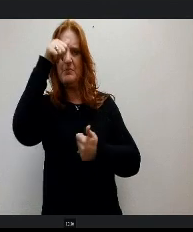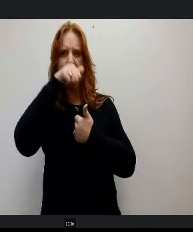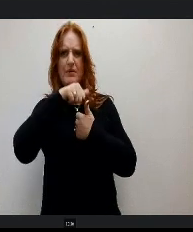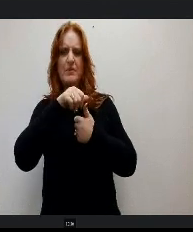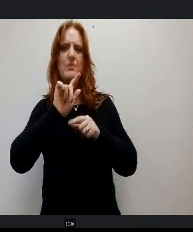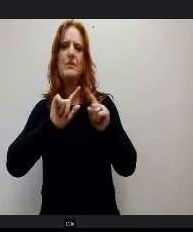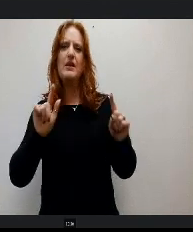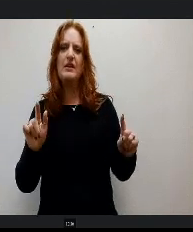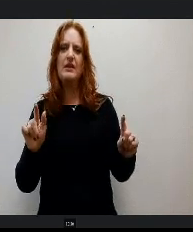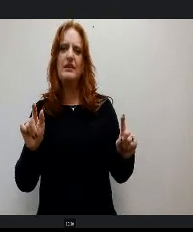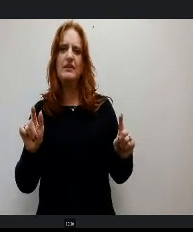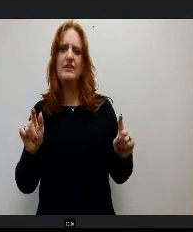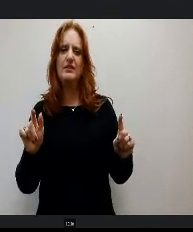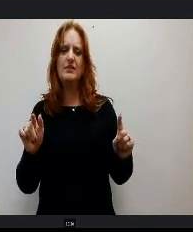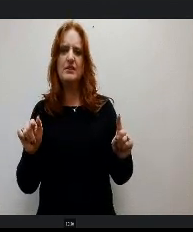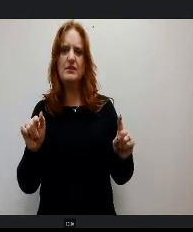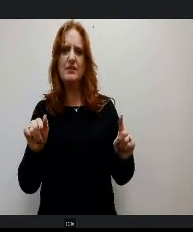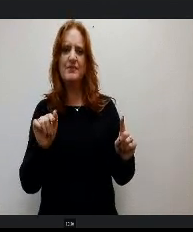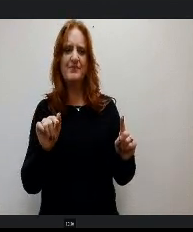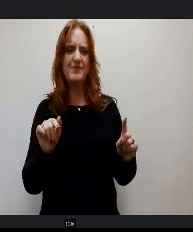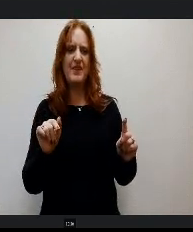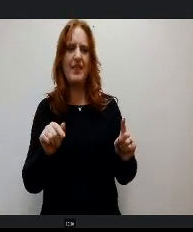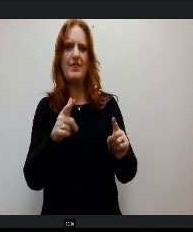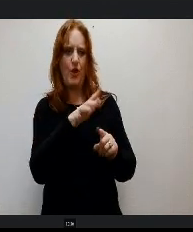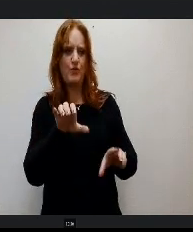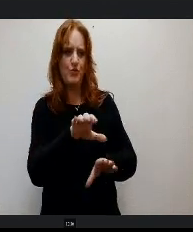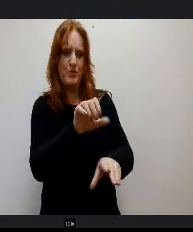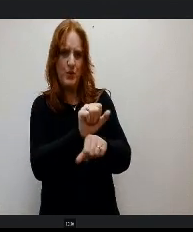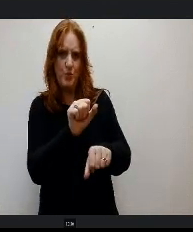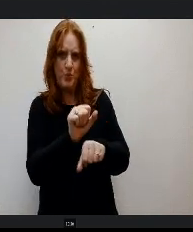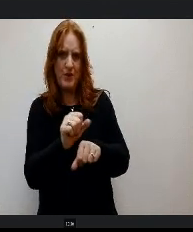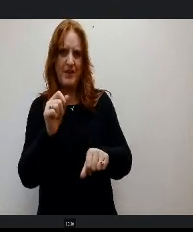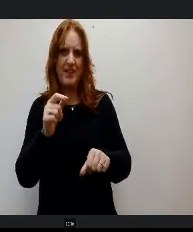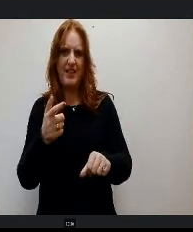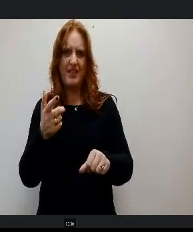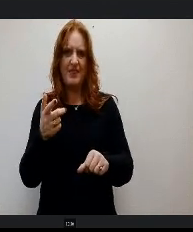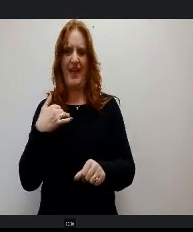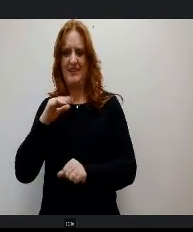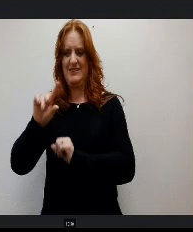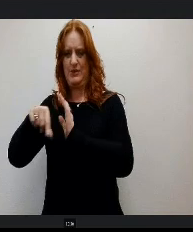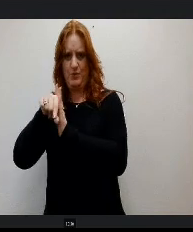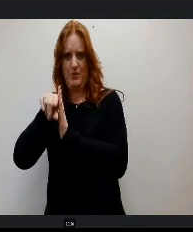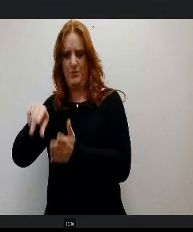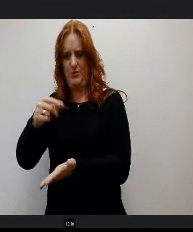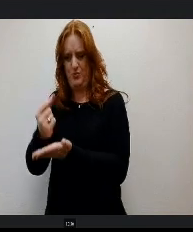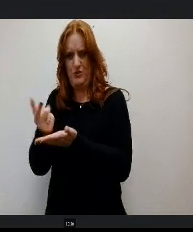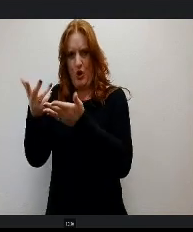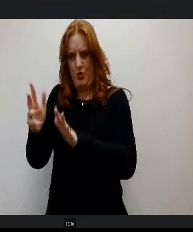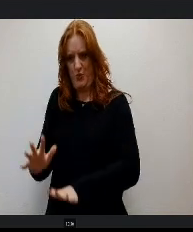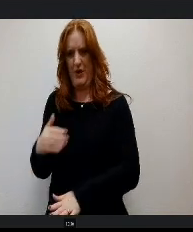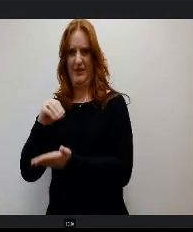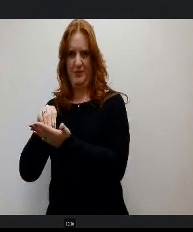This, they're doing the work of those things that are being called out and those essential skills and through this other competency, so